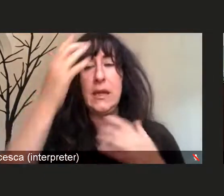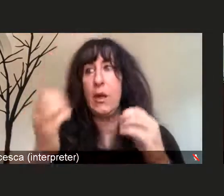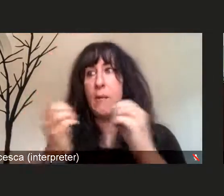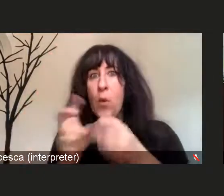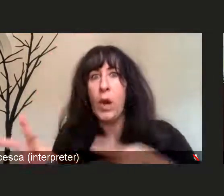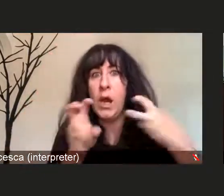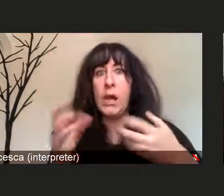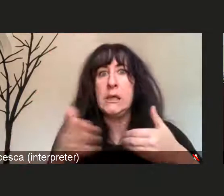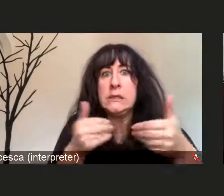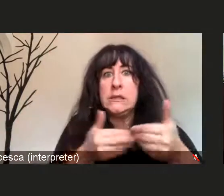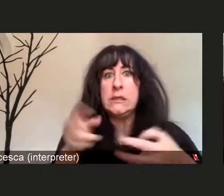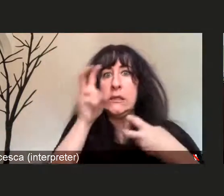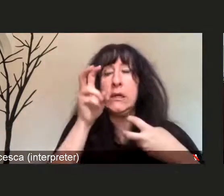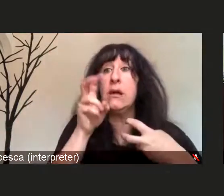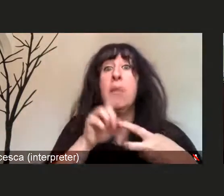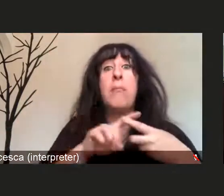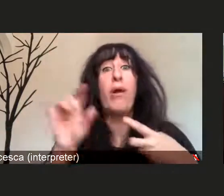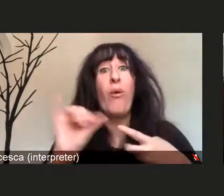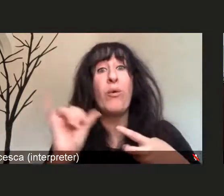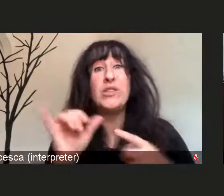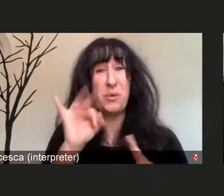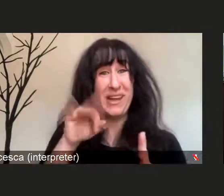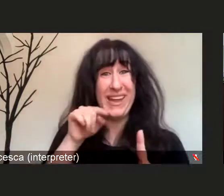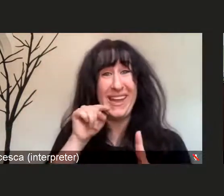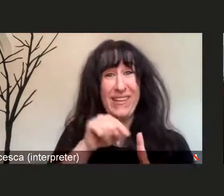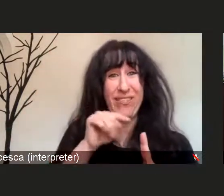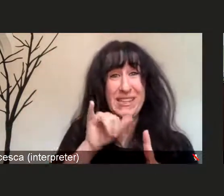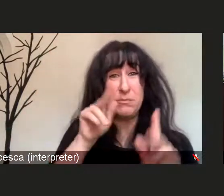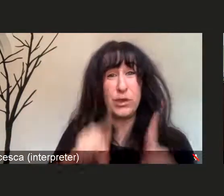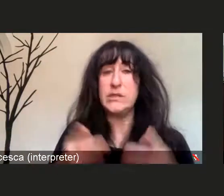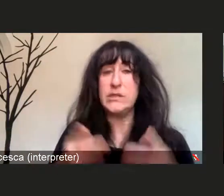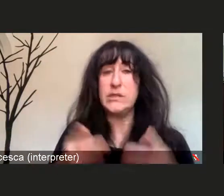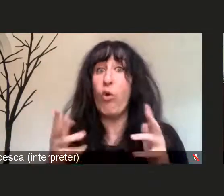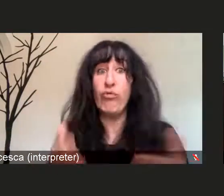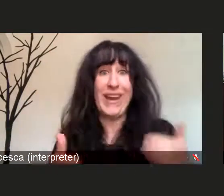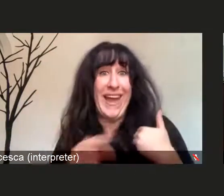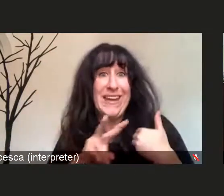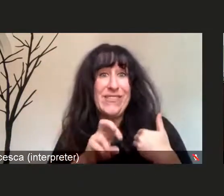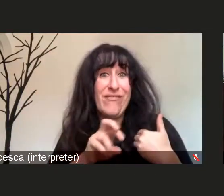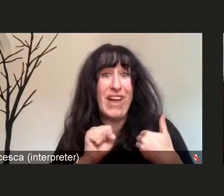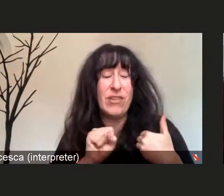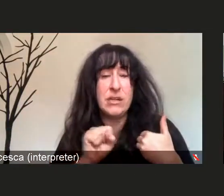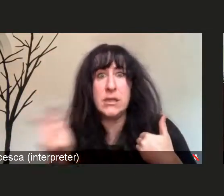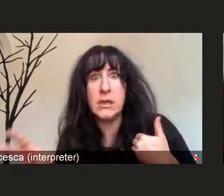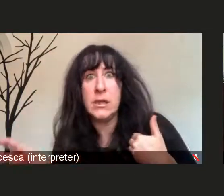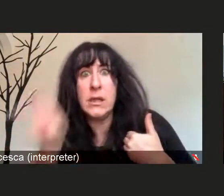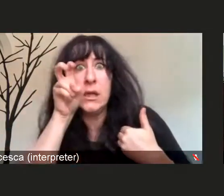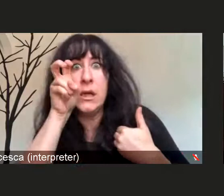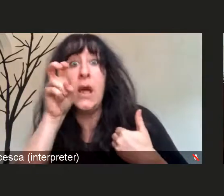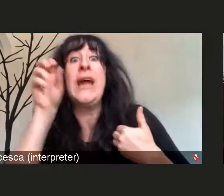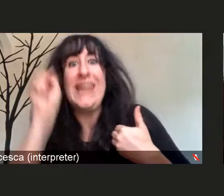if they unfortunately are infected with a virus. Having viruses with different strains,